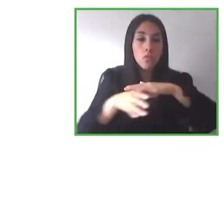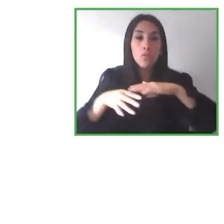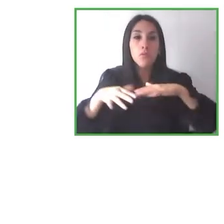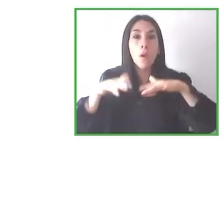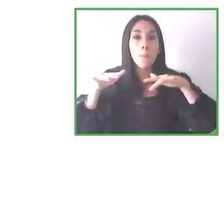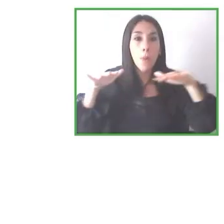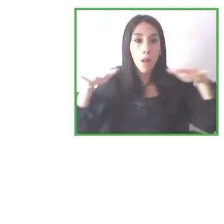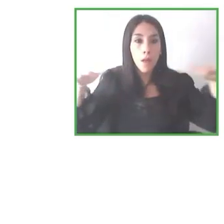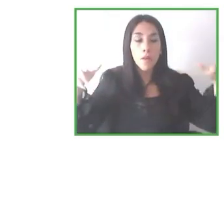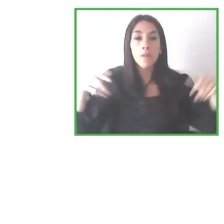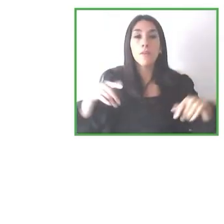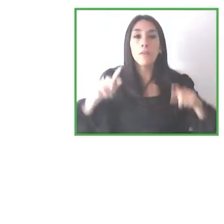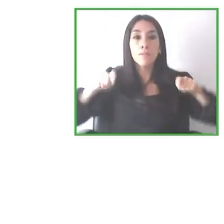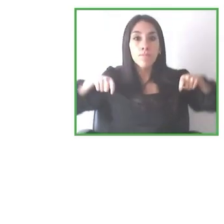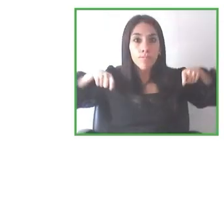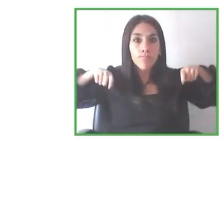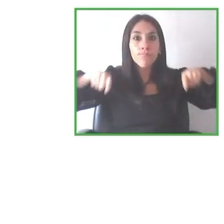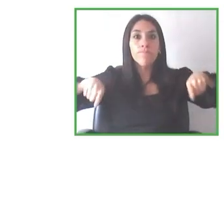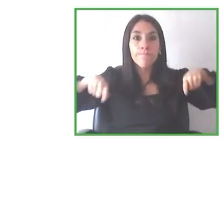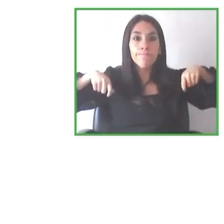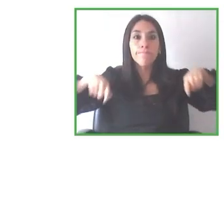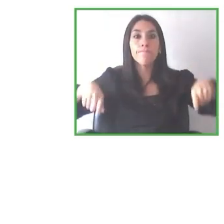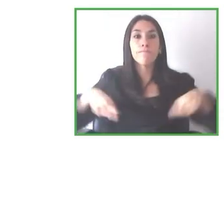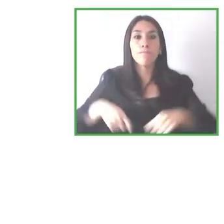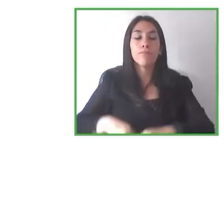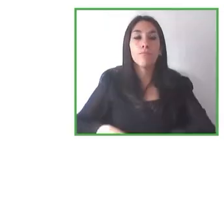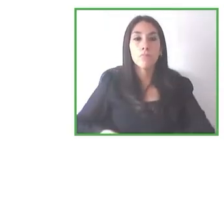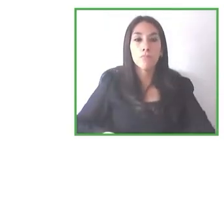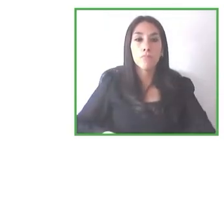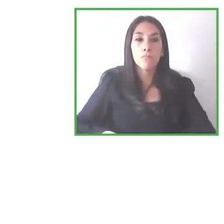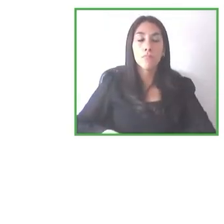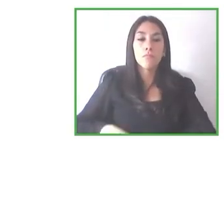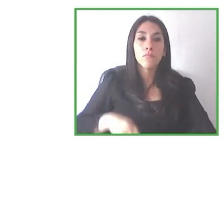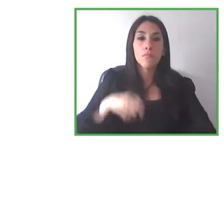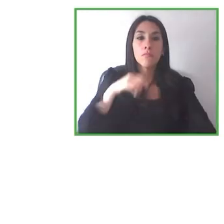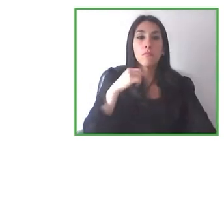So I think it's a responsibility for all of us, for the governments,